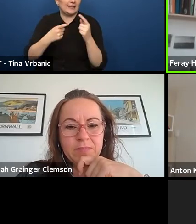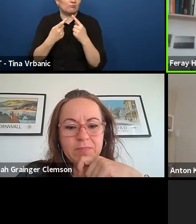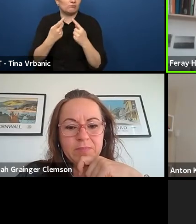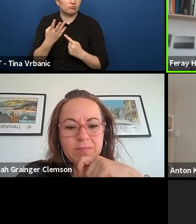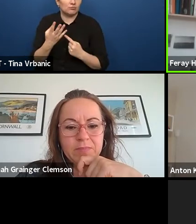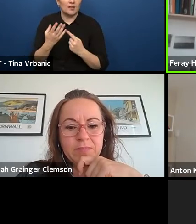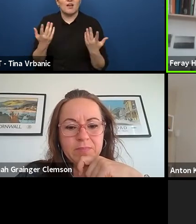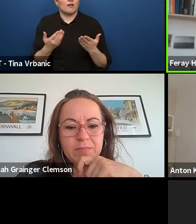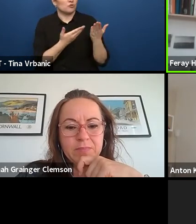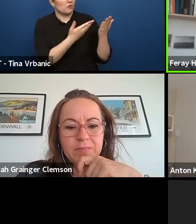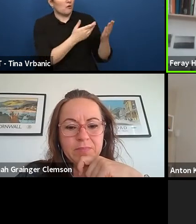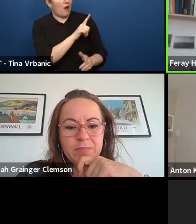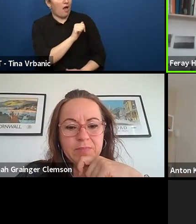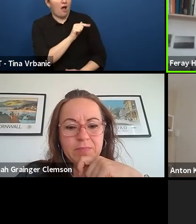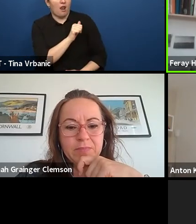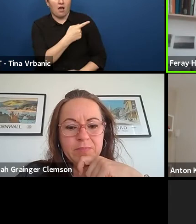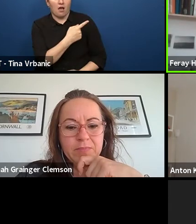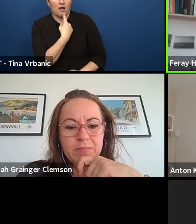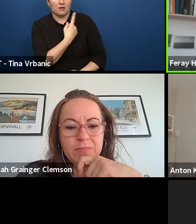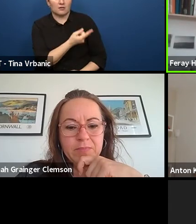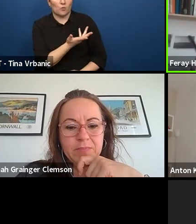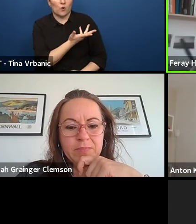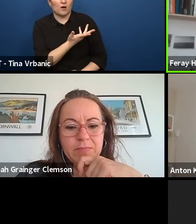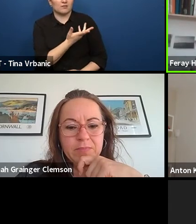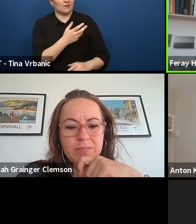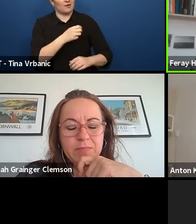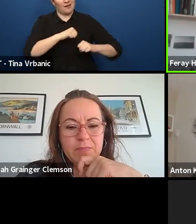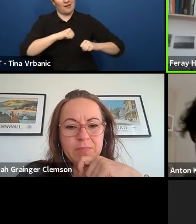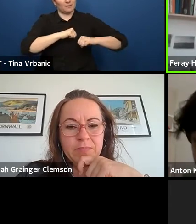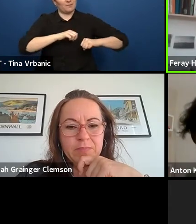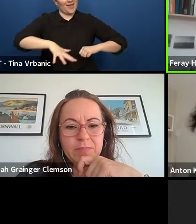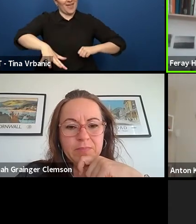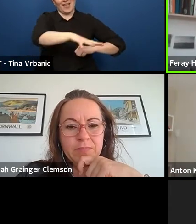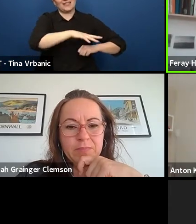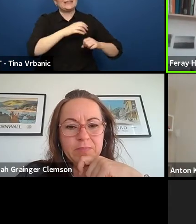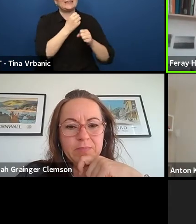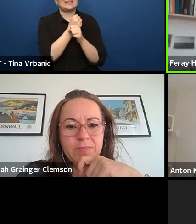about the safe space or the feeling safe at theatre